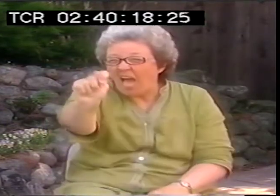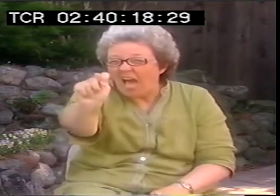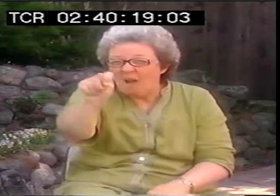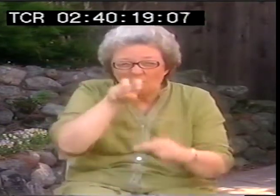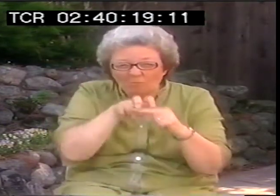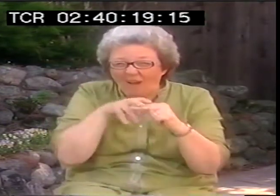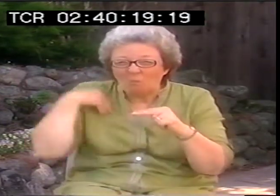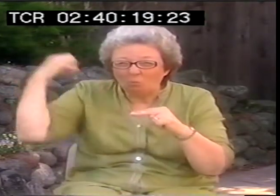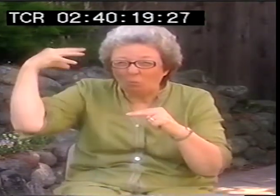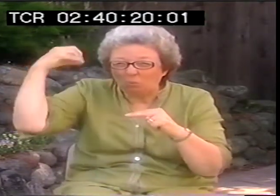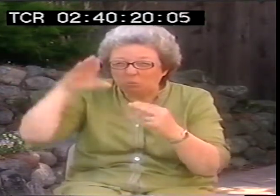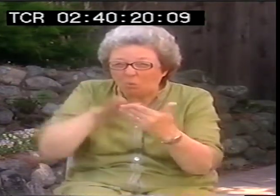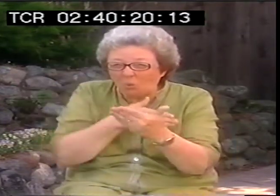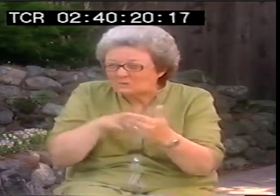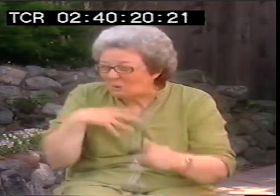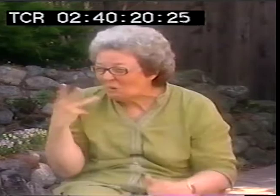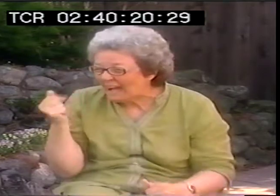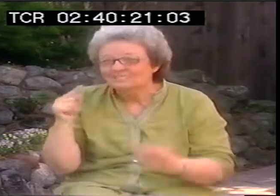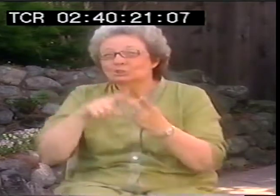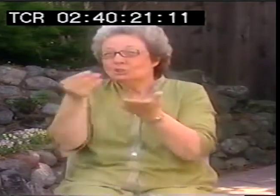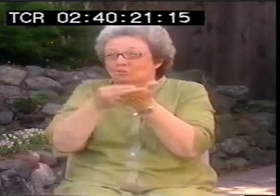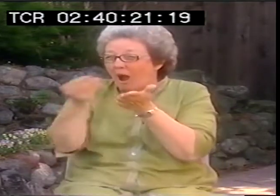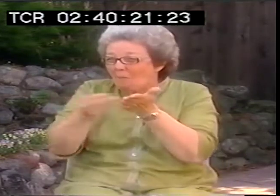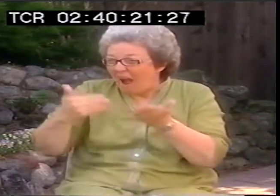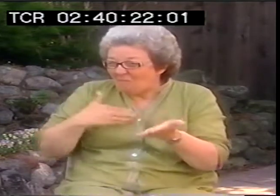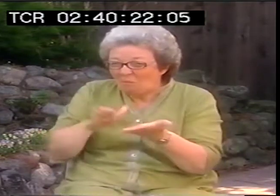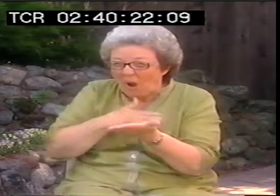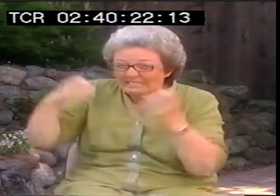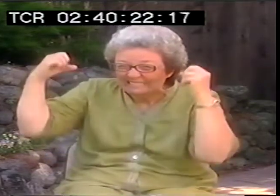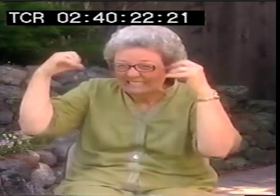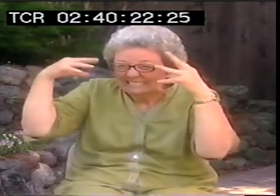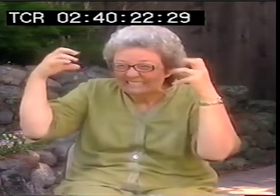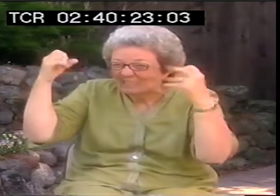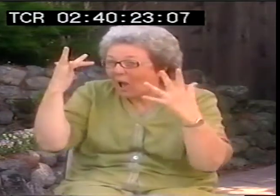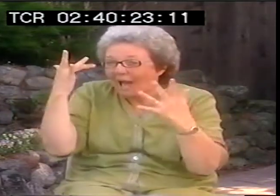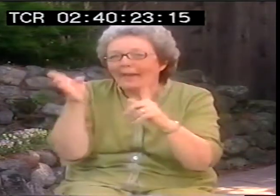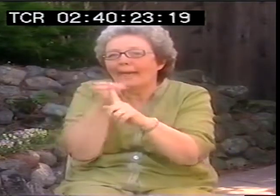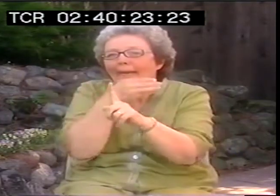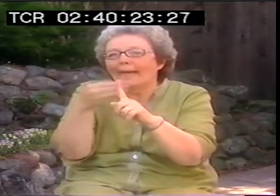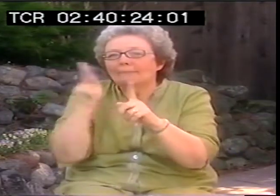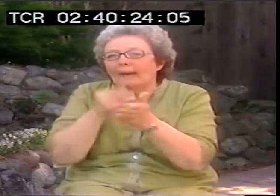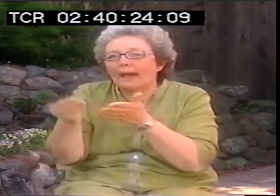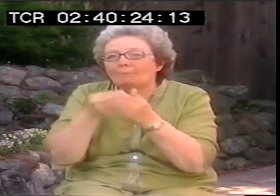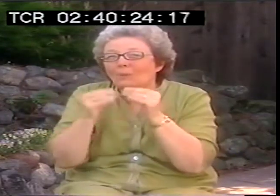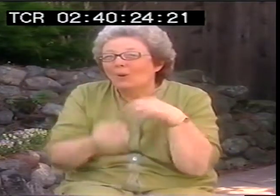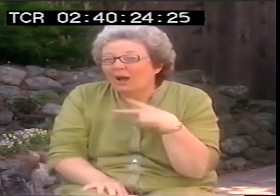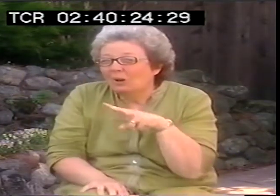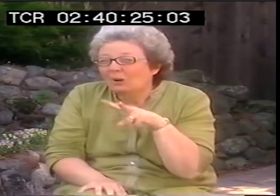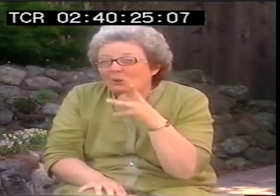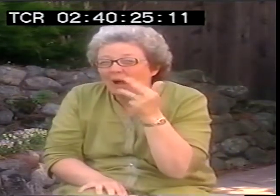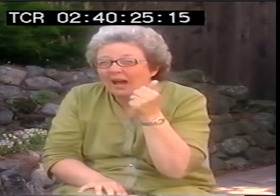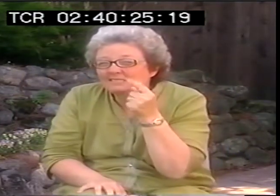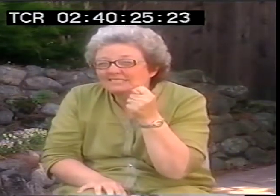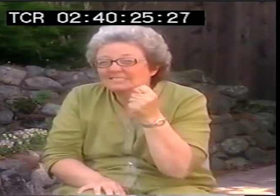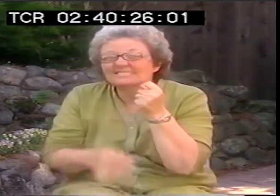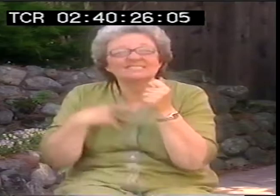I was so shocked. Somebody told me there's music in the bathroom. People told me that when you go to the store, there's music. Like is it, getting people to buy more or something